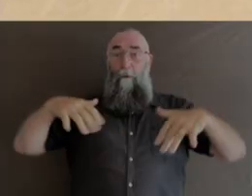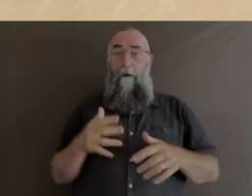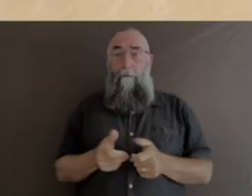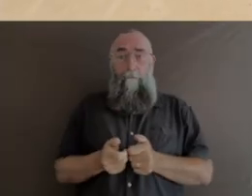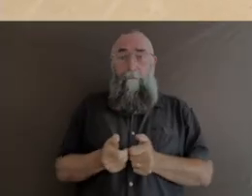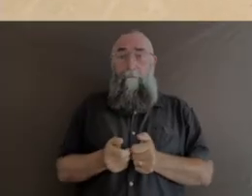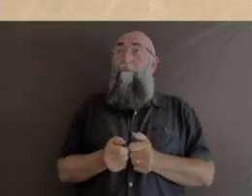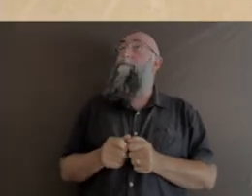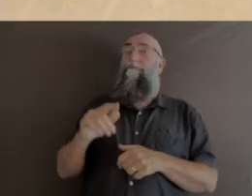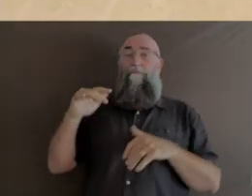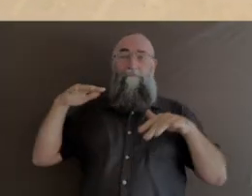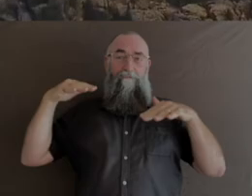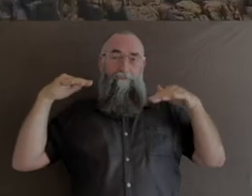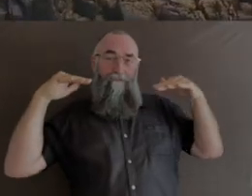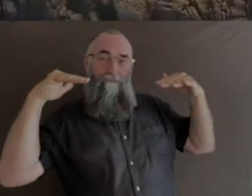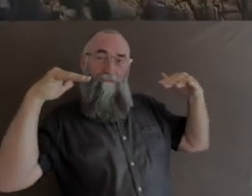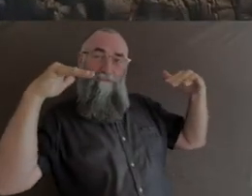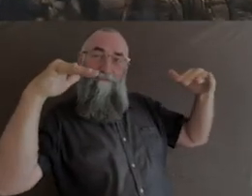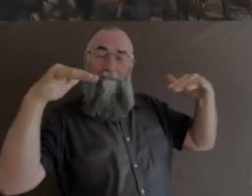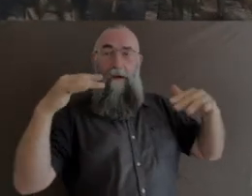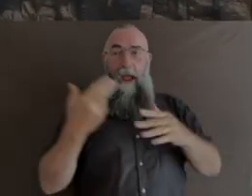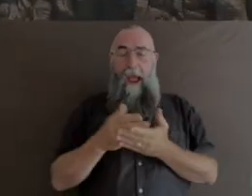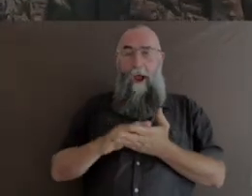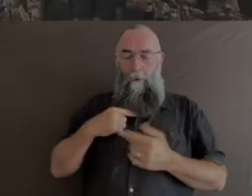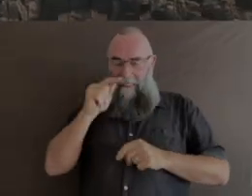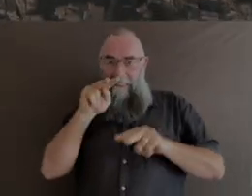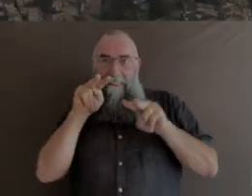of seeing the body in the landscape, is just so exciting.